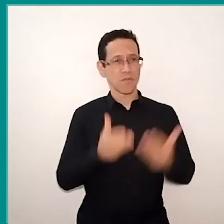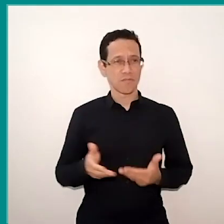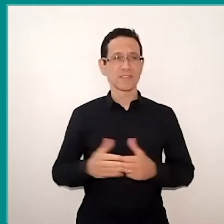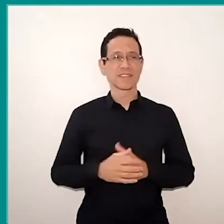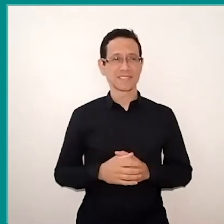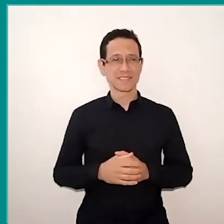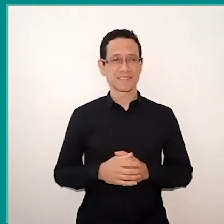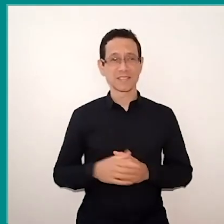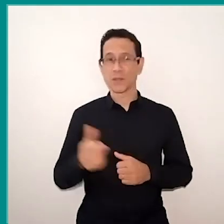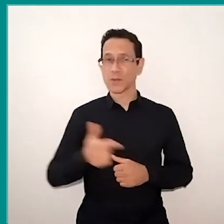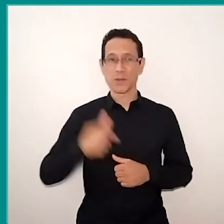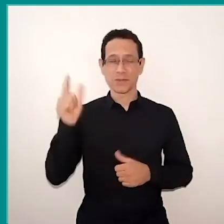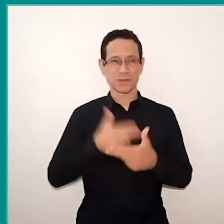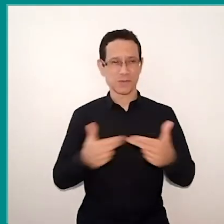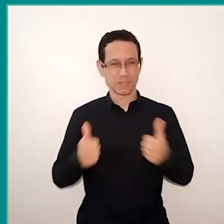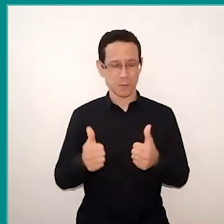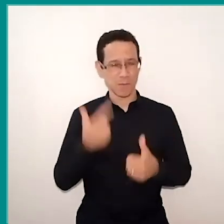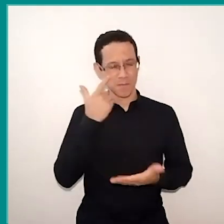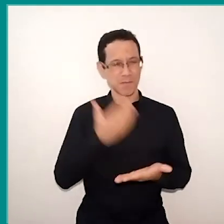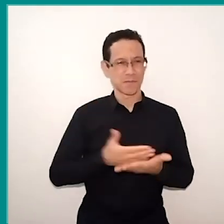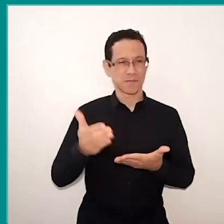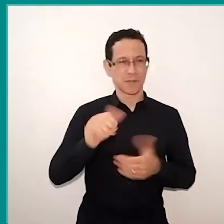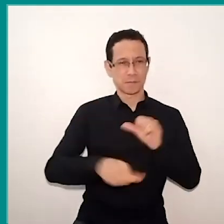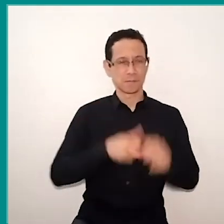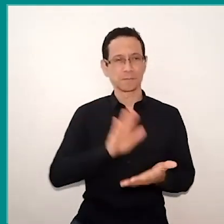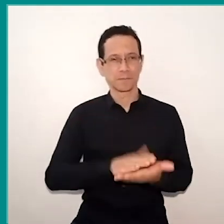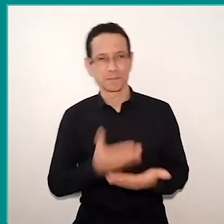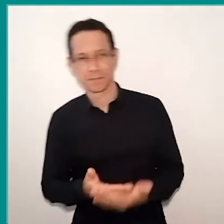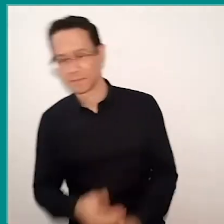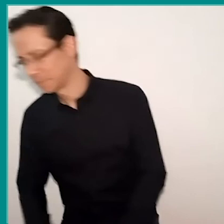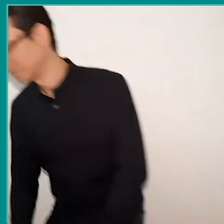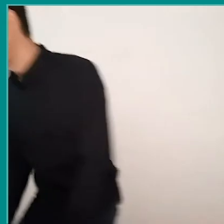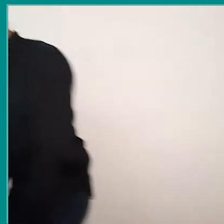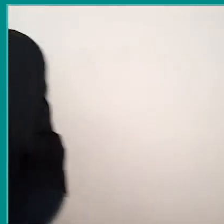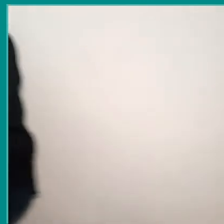to other things, come on. After you finish, I go back to the screen.